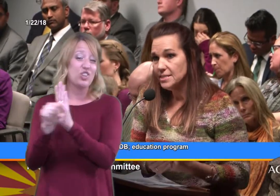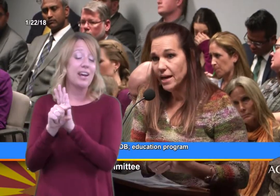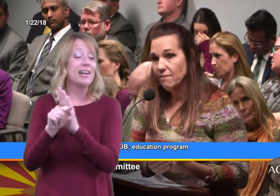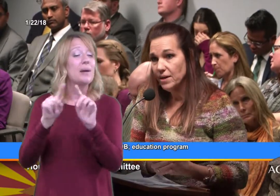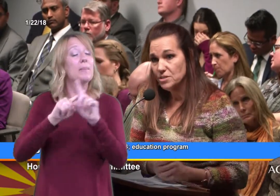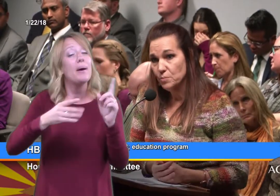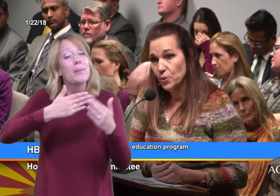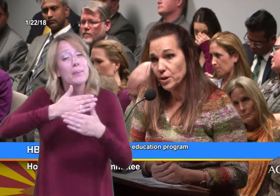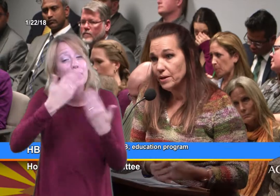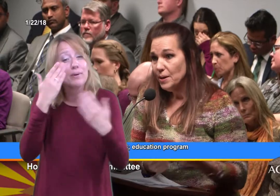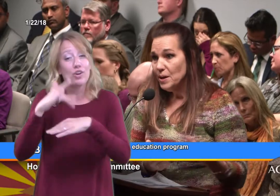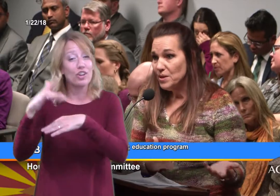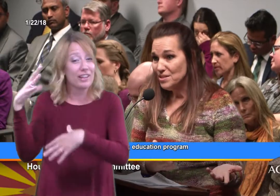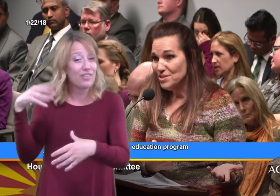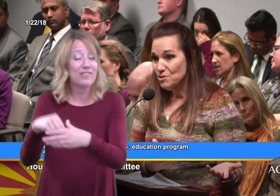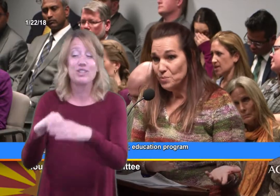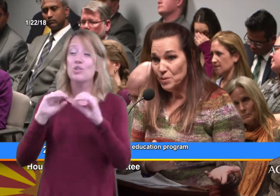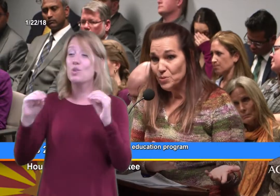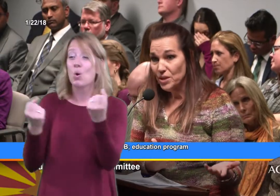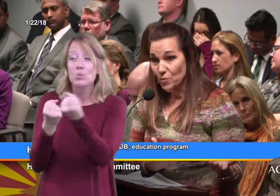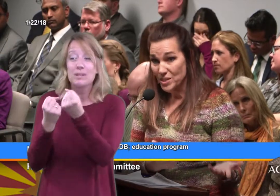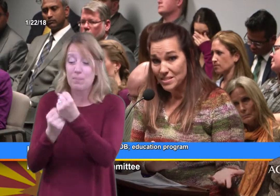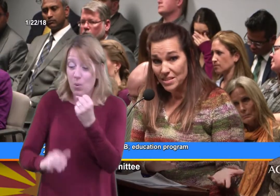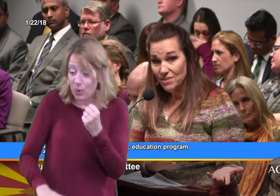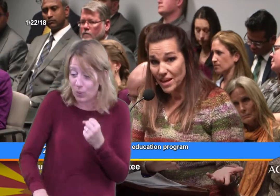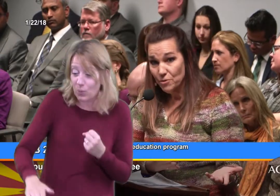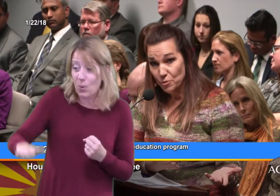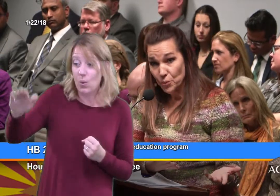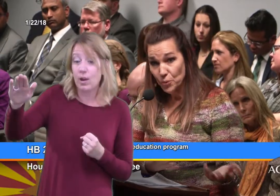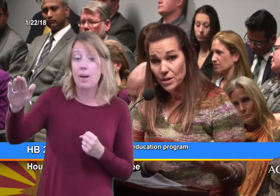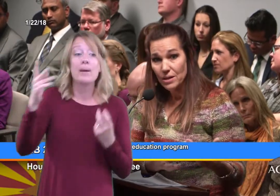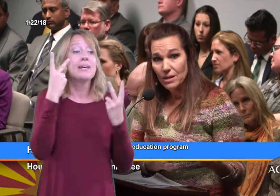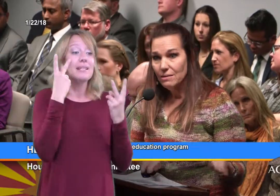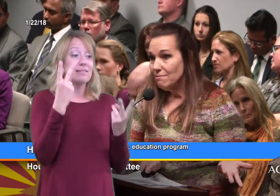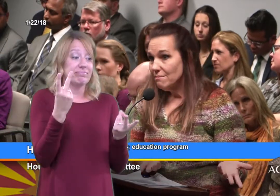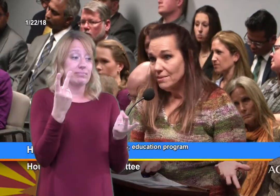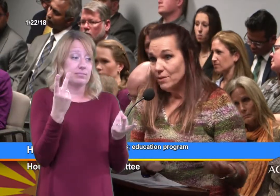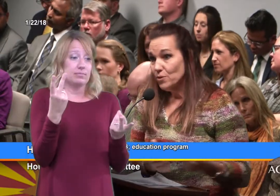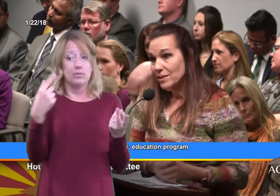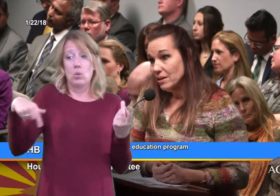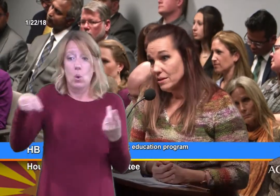He didn't have that support, because those people that received that support, they weren't there.